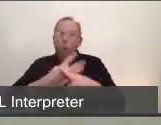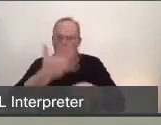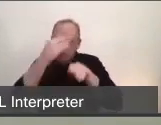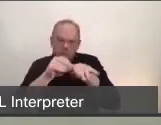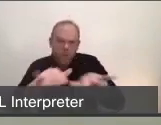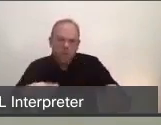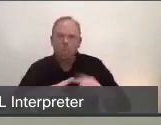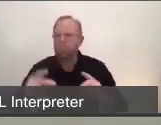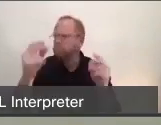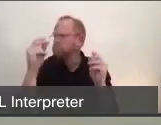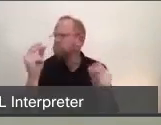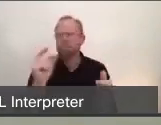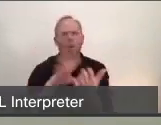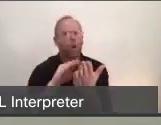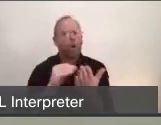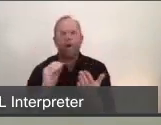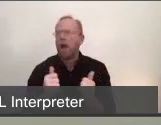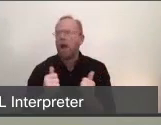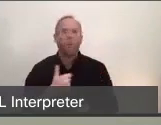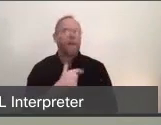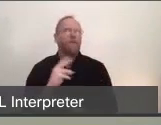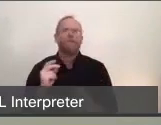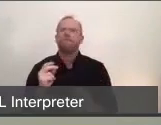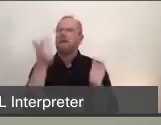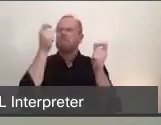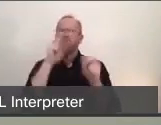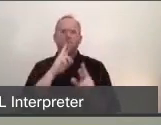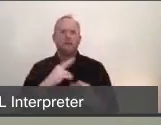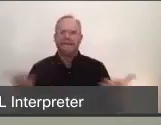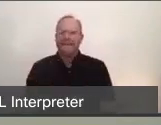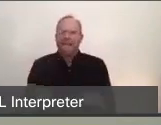how we had to much more rapidly respond, and engage additional helpers,